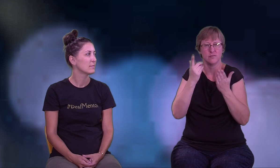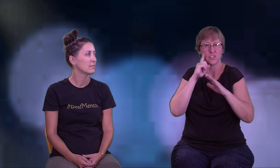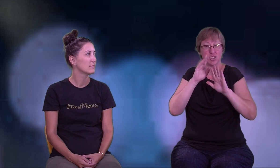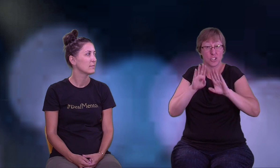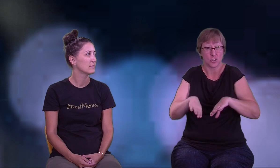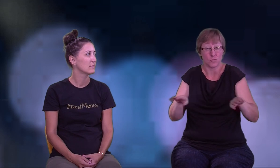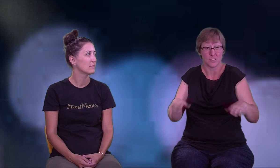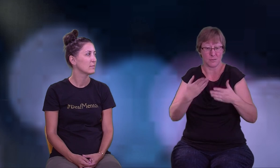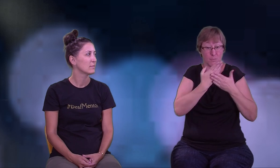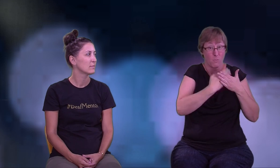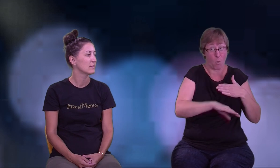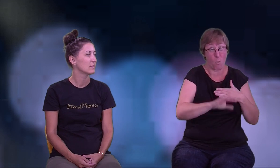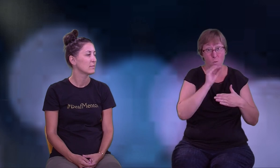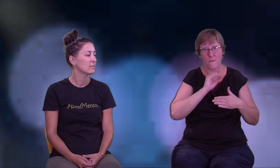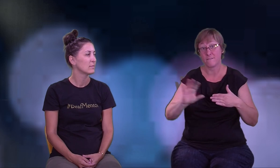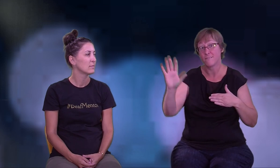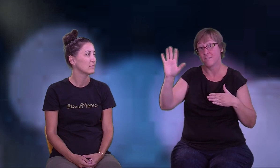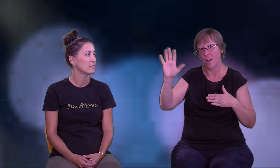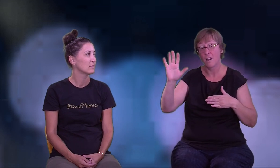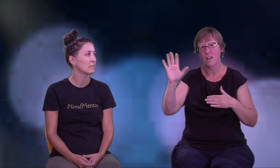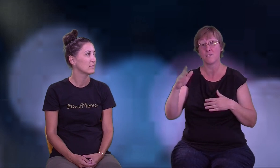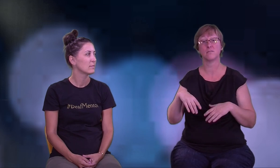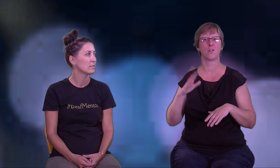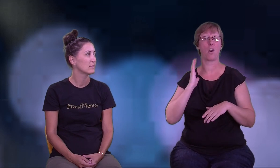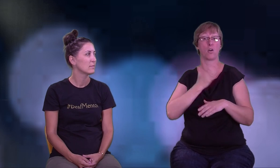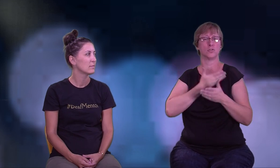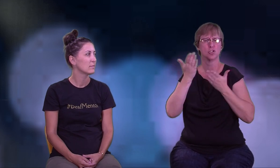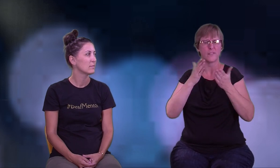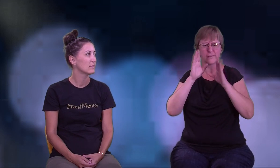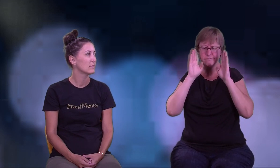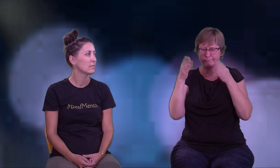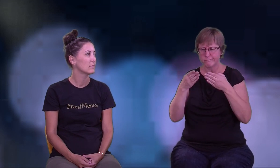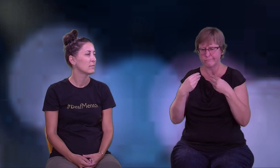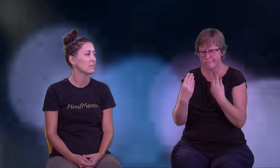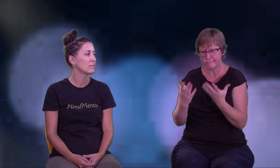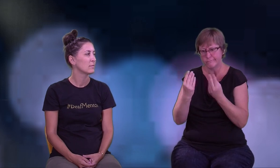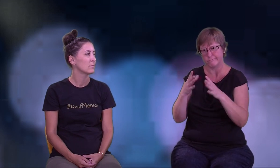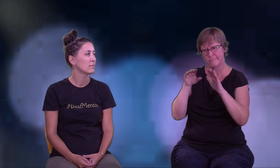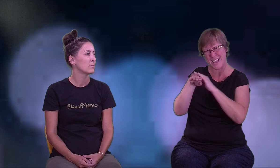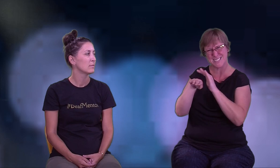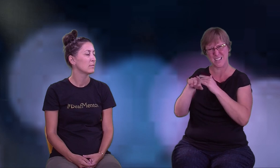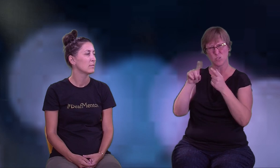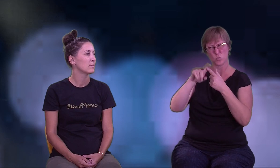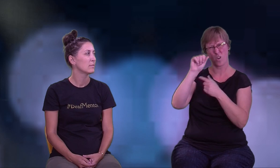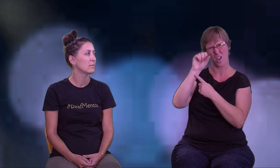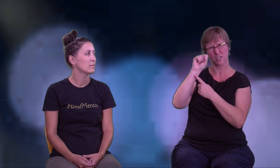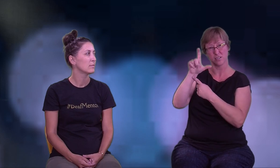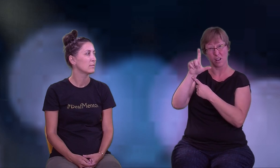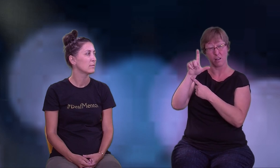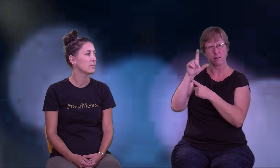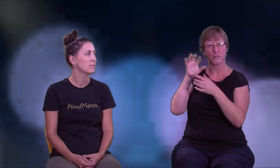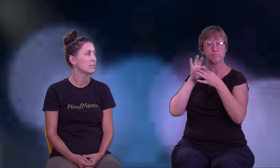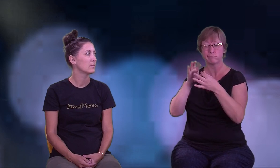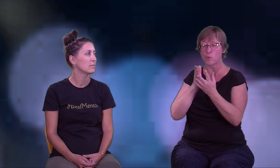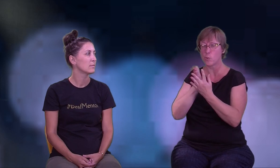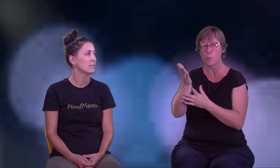services for children from birth to age five years old, focusing on giving them access and exposure to American Sign Language.